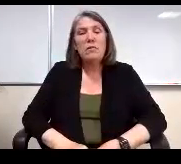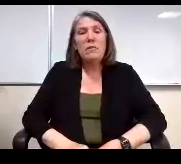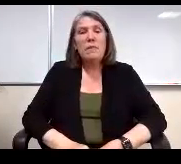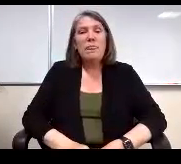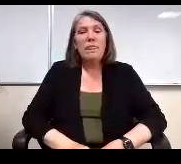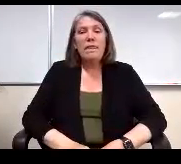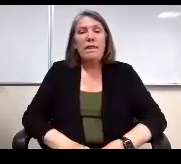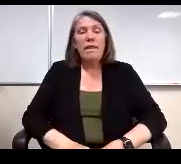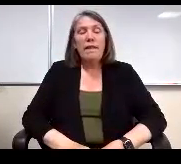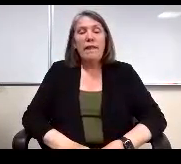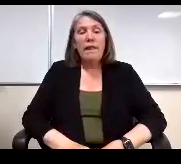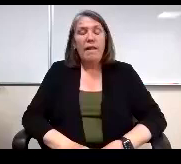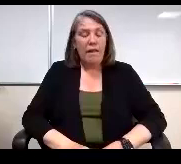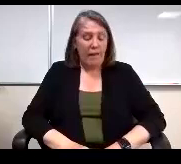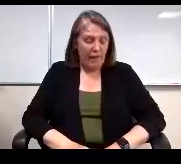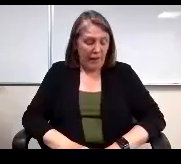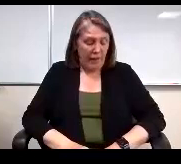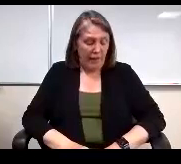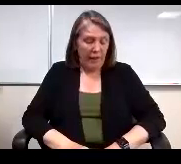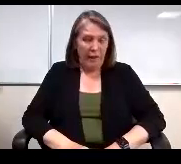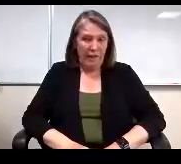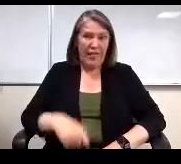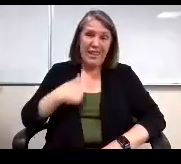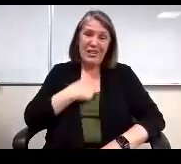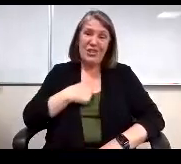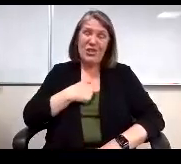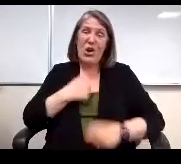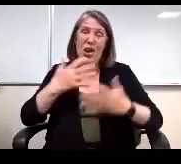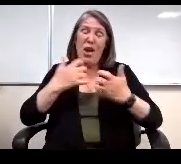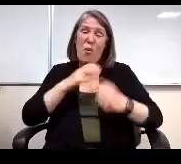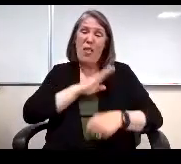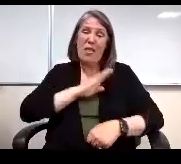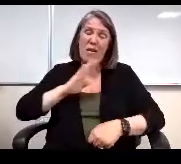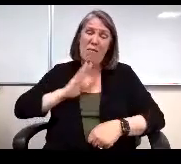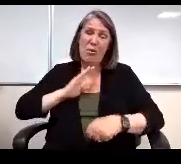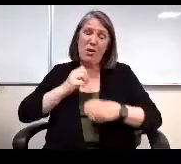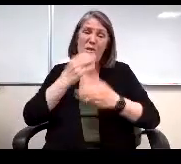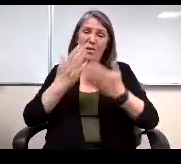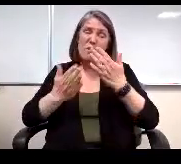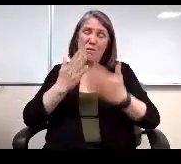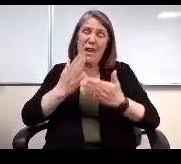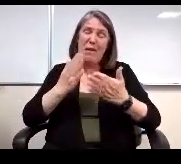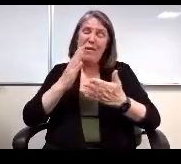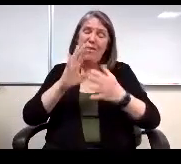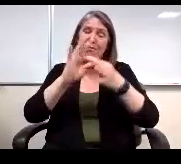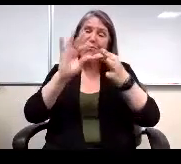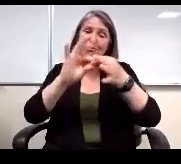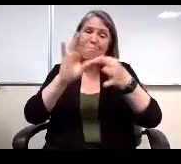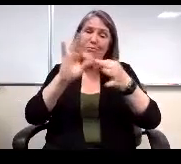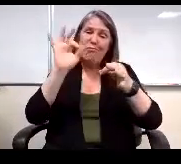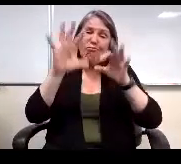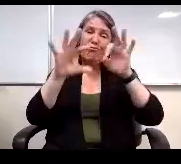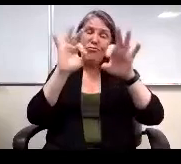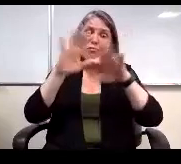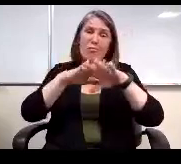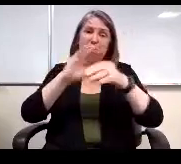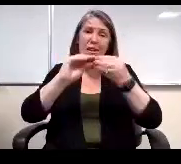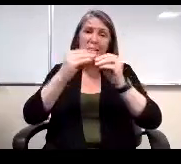I would like sorry to do this. I would like the board to maybe weigh in on. Number three I just want because it it